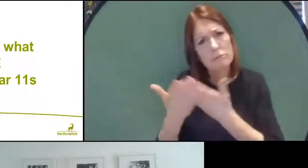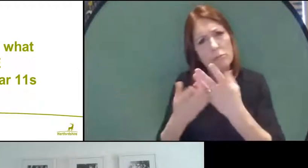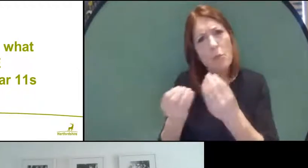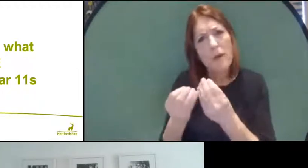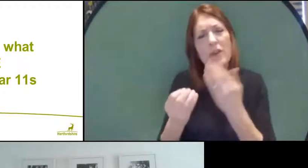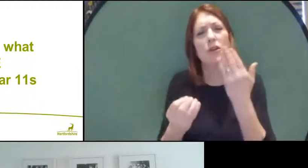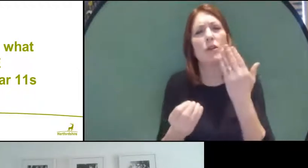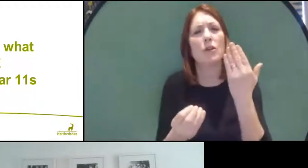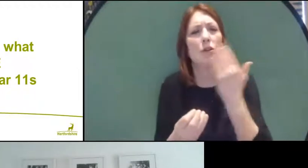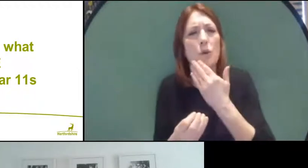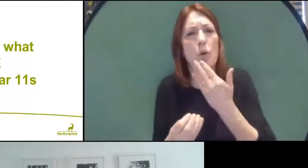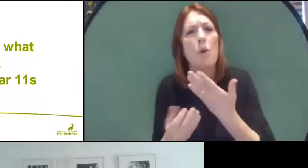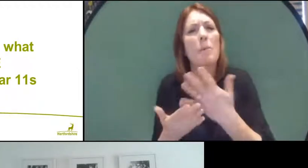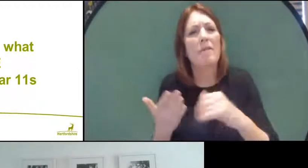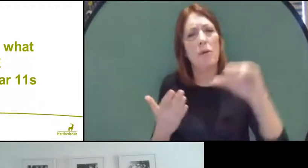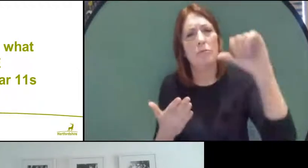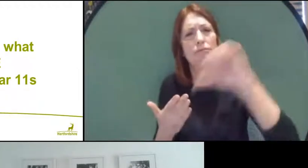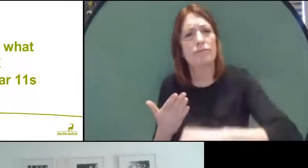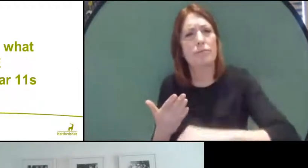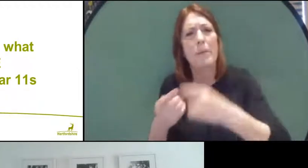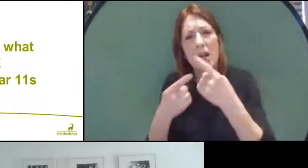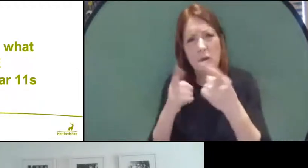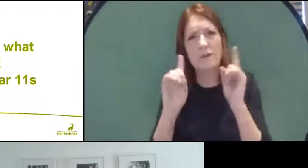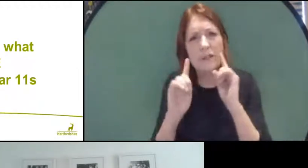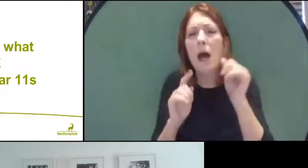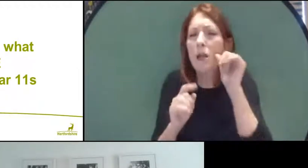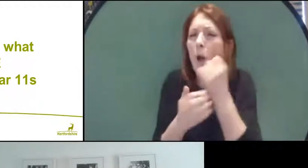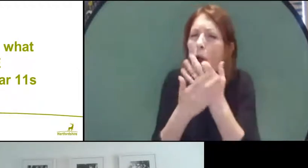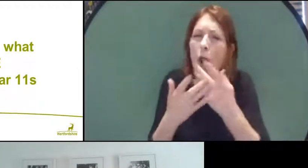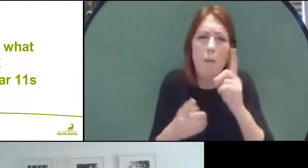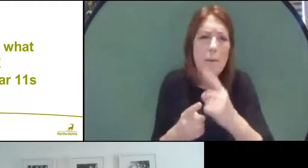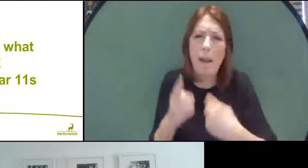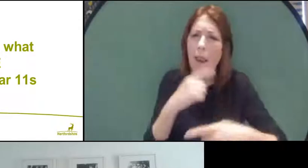Okay, so actually we know those people lost their places last year and then their grades were